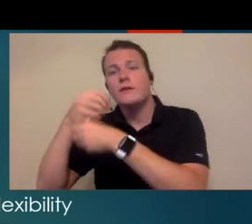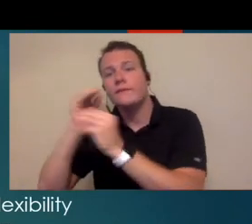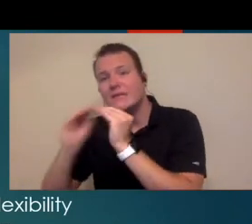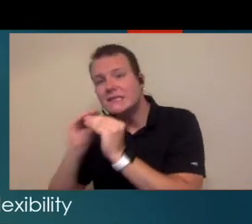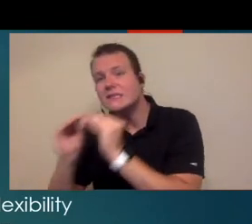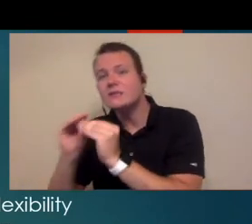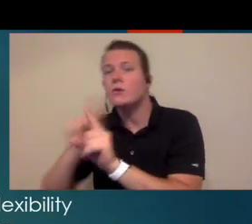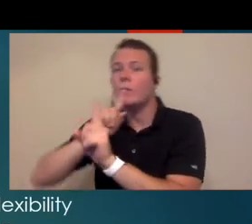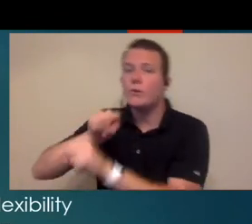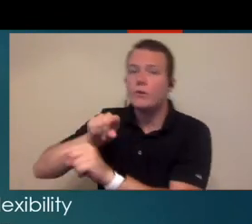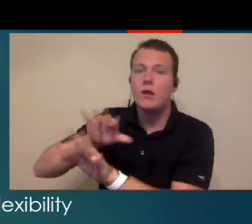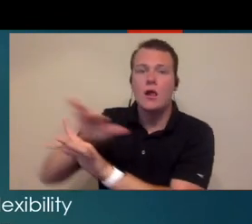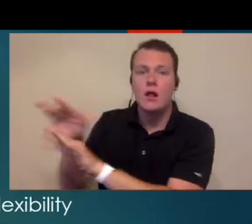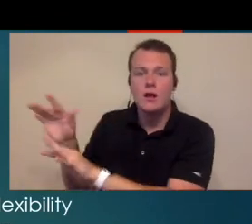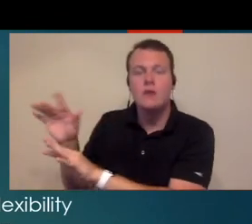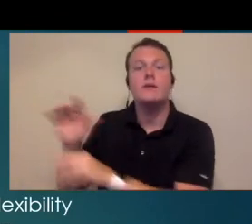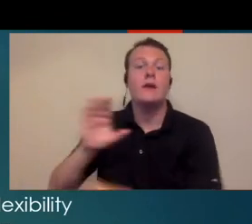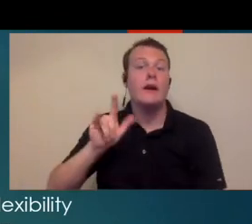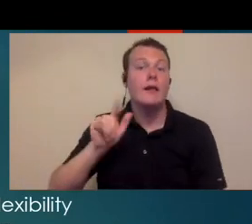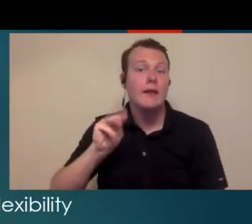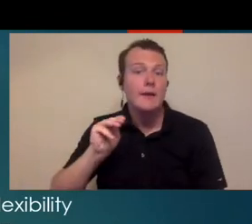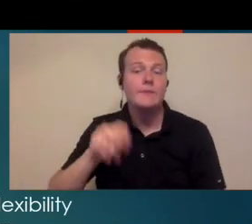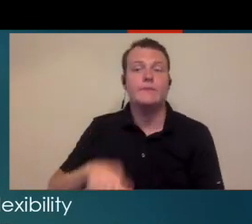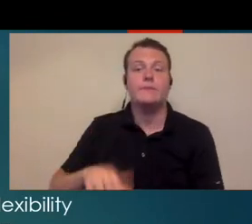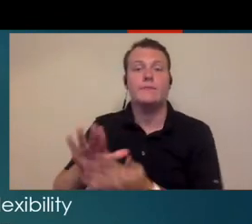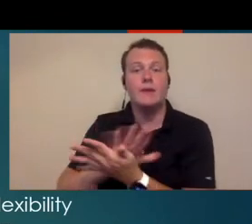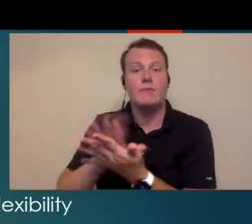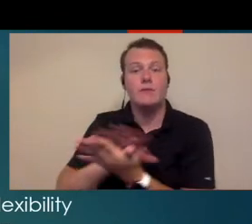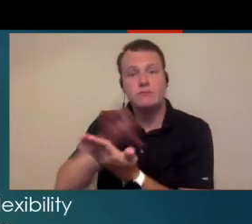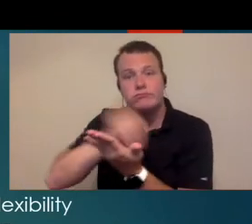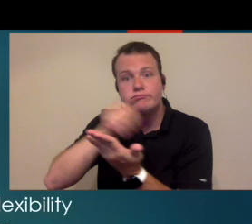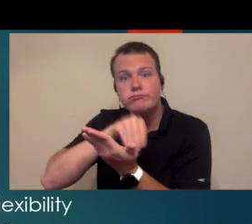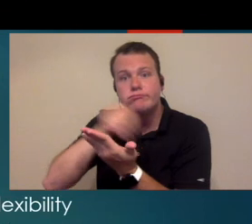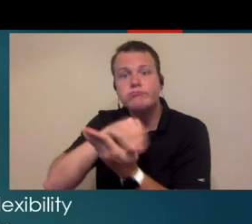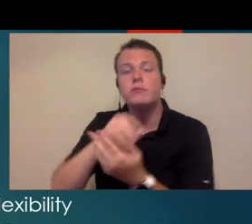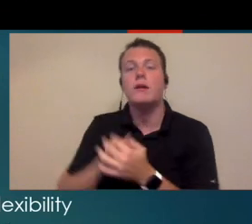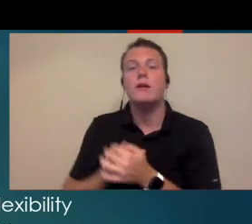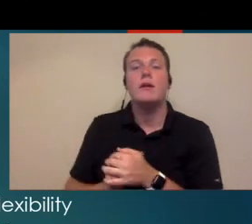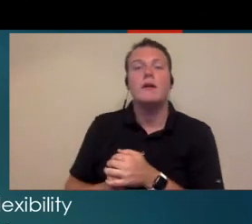for repair and placing orders but you're also going to have things like submitting claims and filling out paperwork